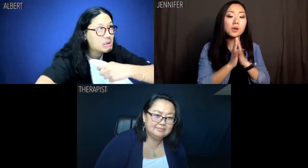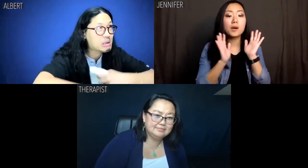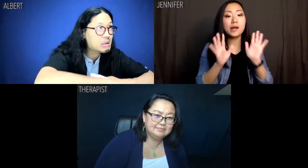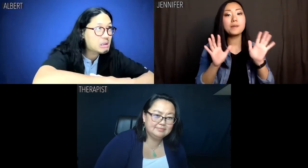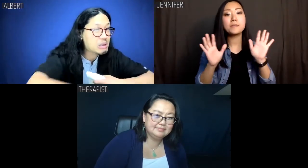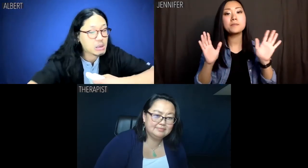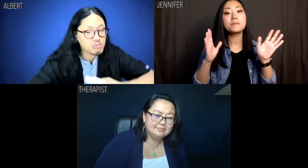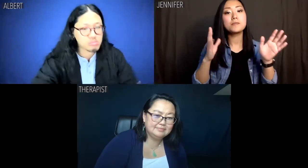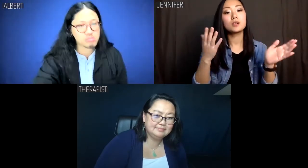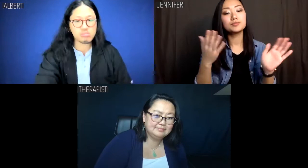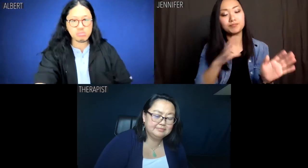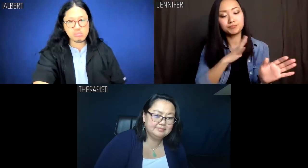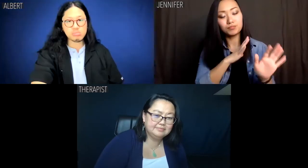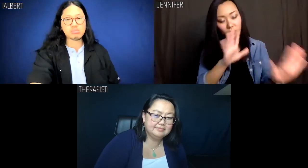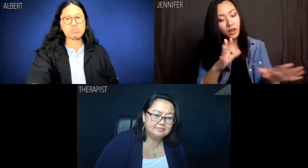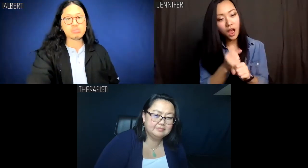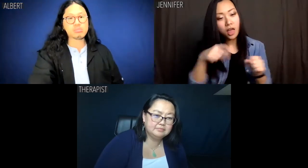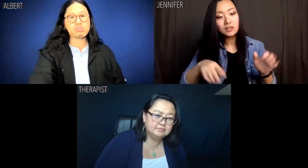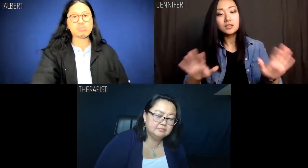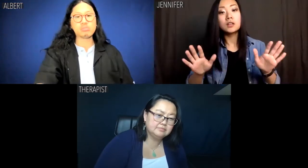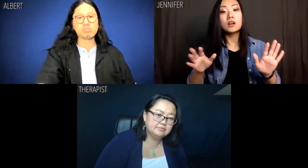Jennifer: Oh, OK, Albert, I got this.